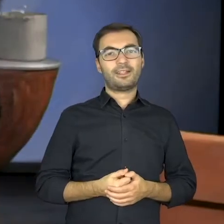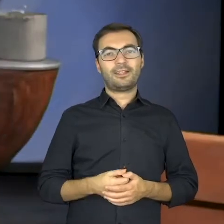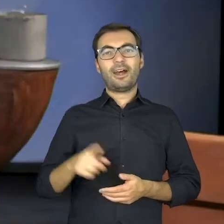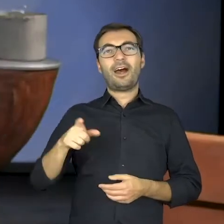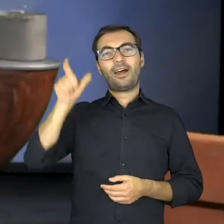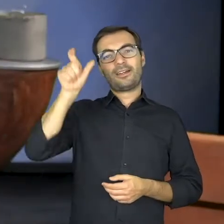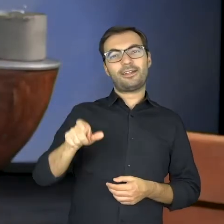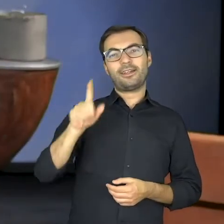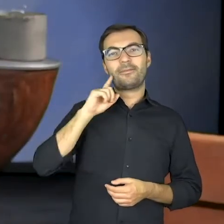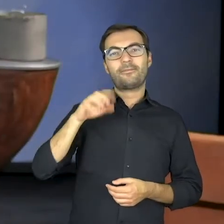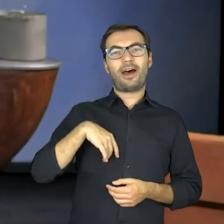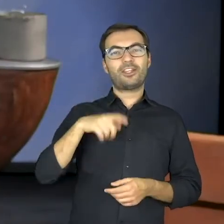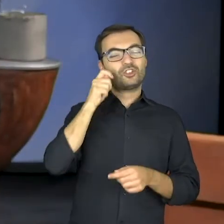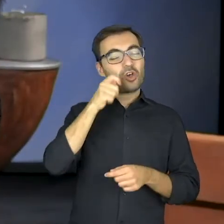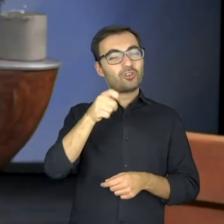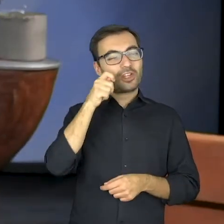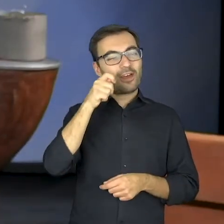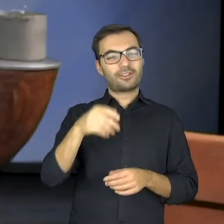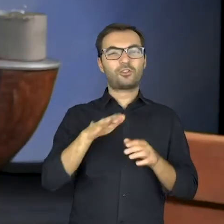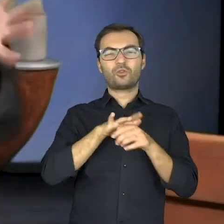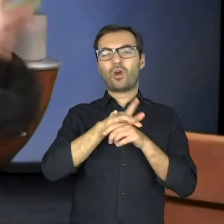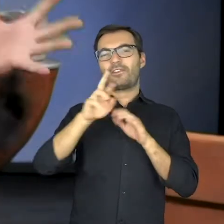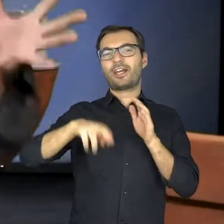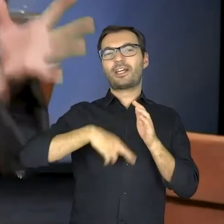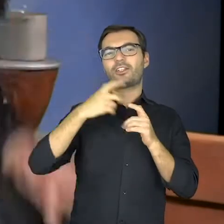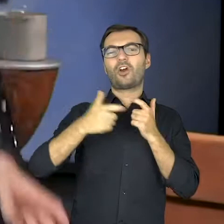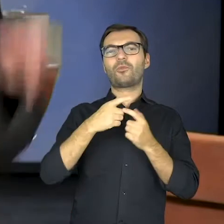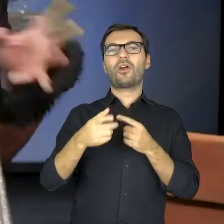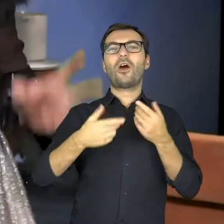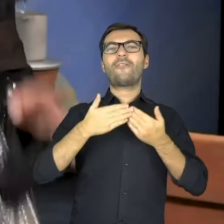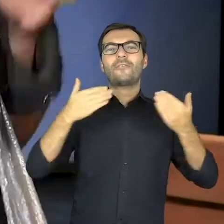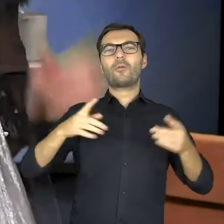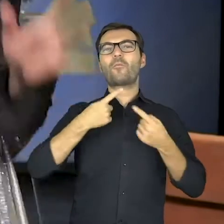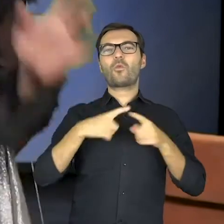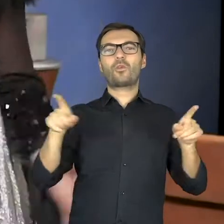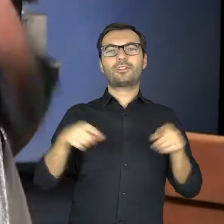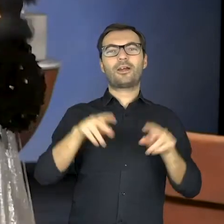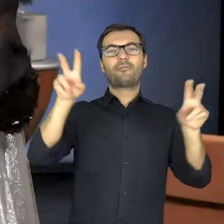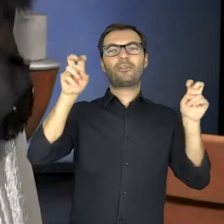Mr Eyeglass - the great director is casting to his musical entitled “Bizarre Animals”,